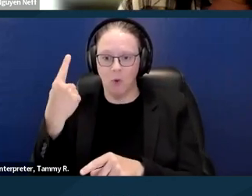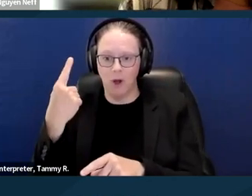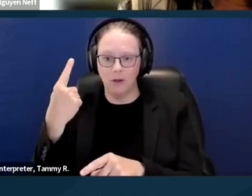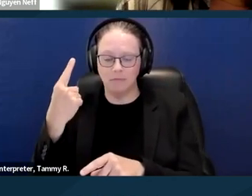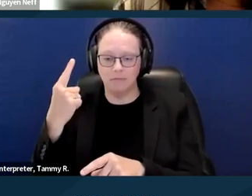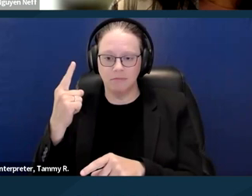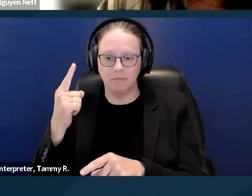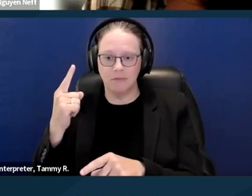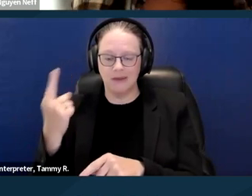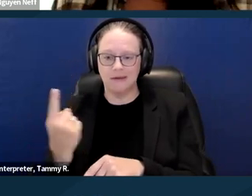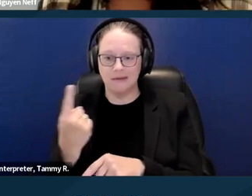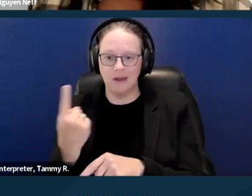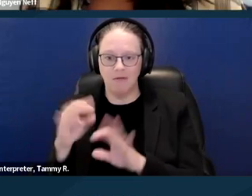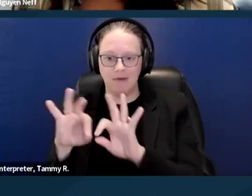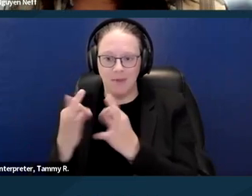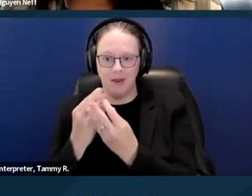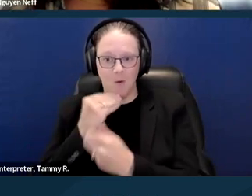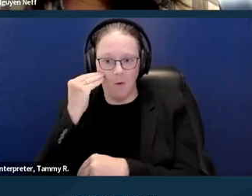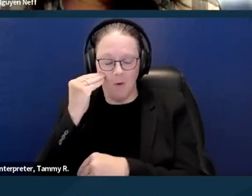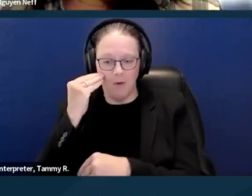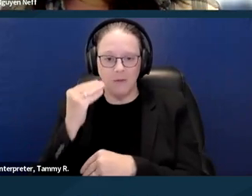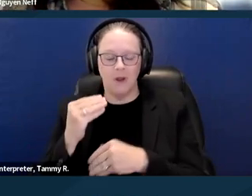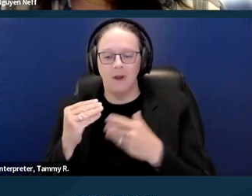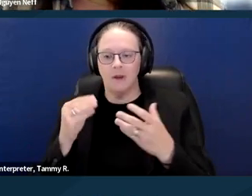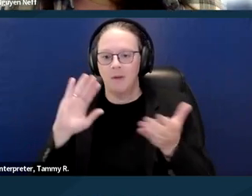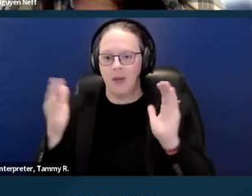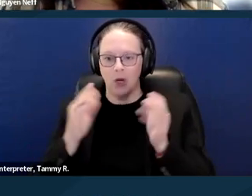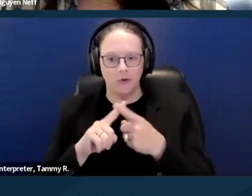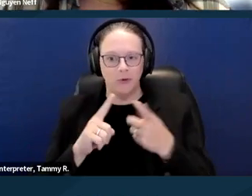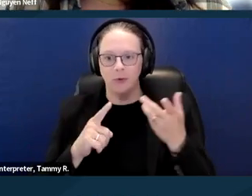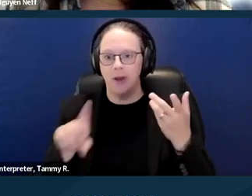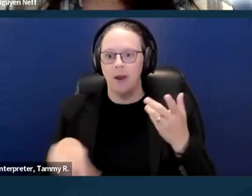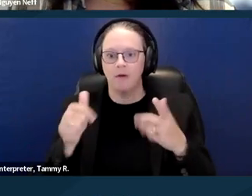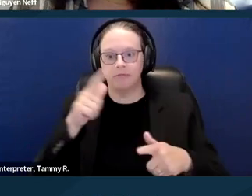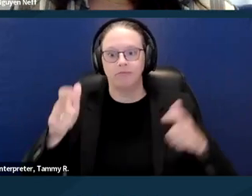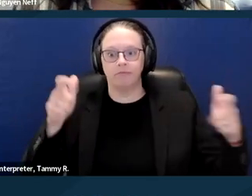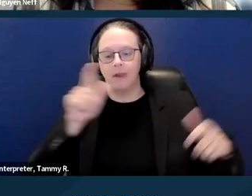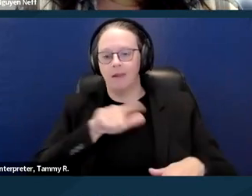or one small property versus a big time landlord that owns several buildings or one large building.